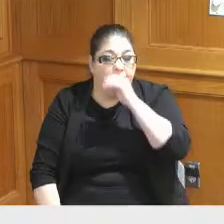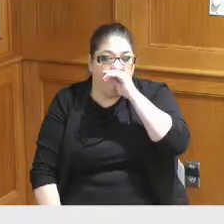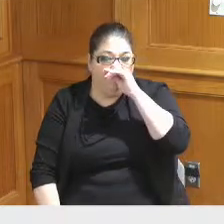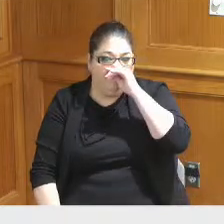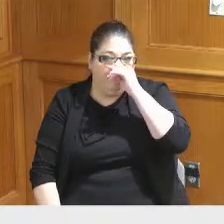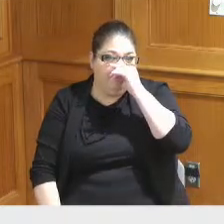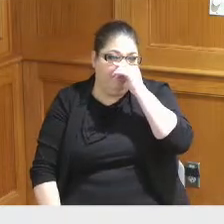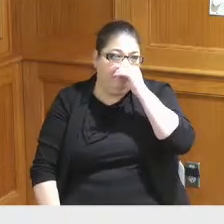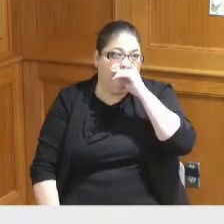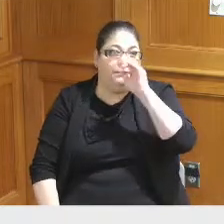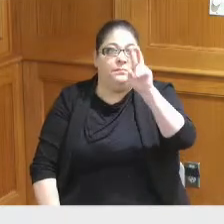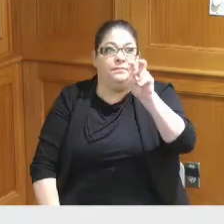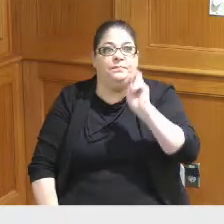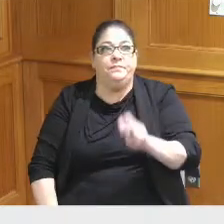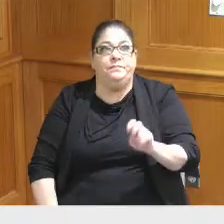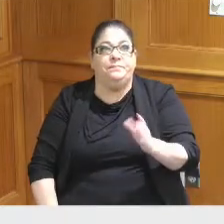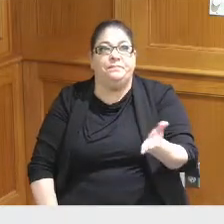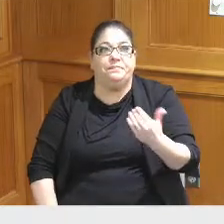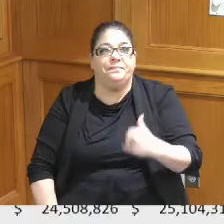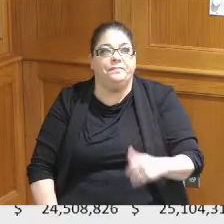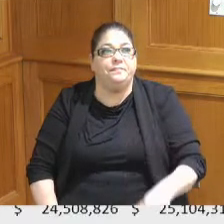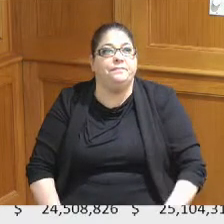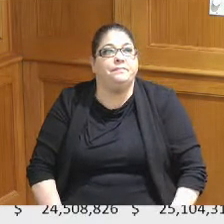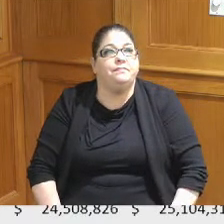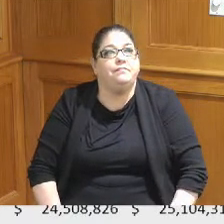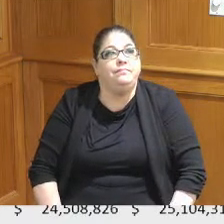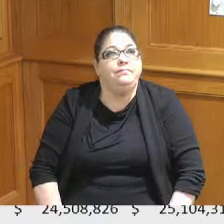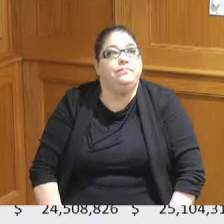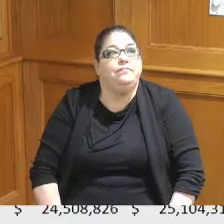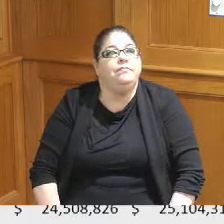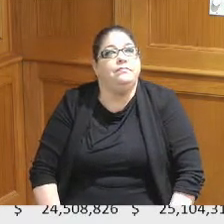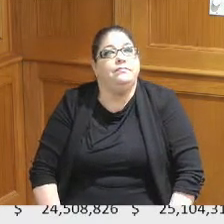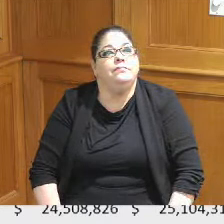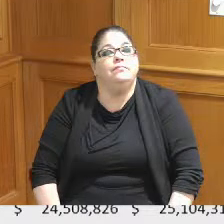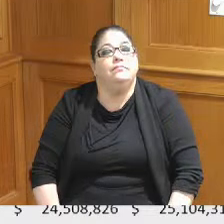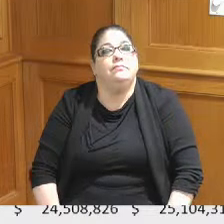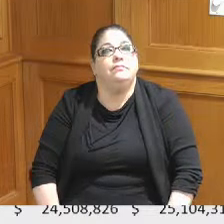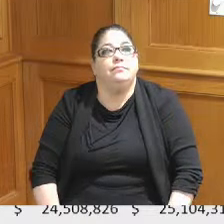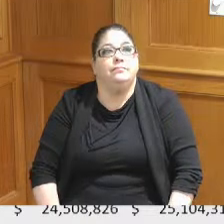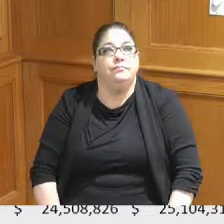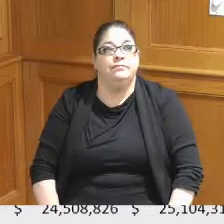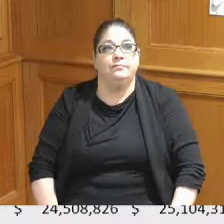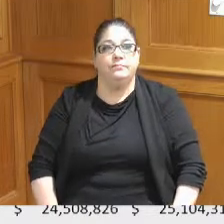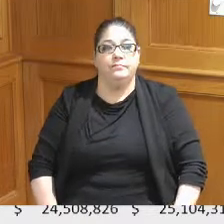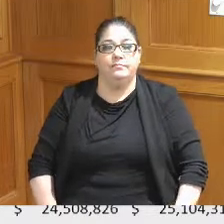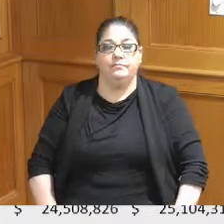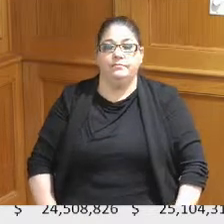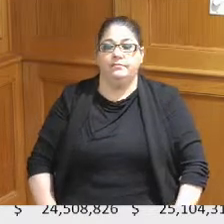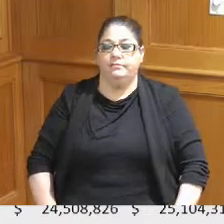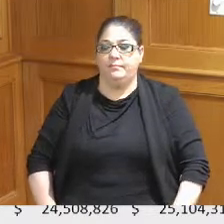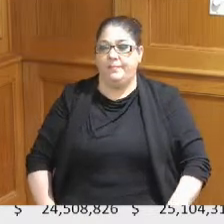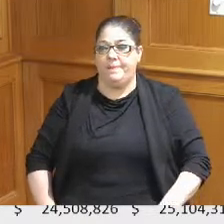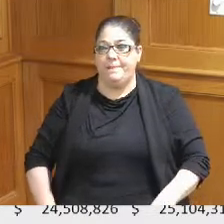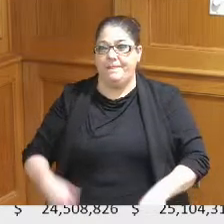and we can skip through this slide Leslie's thank you the main point of the slide I wanted to show